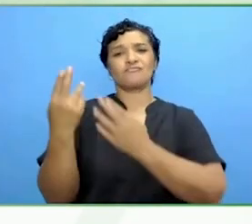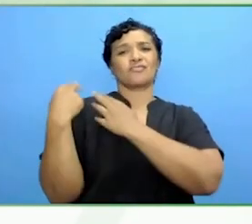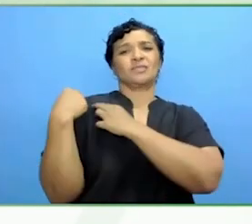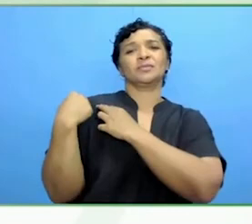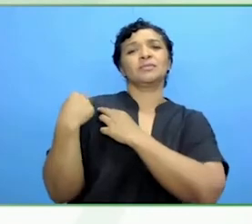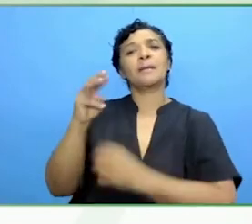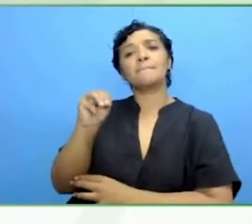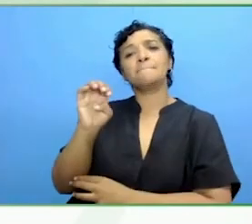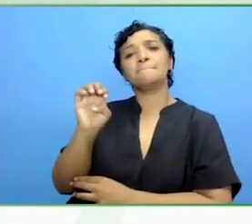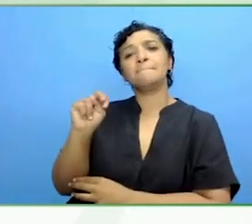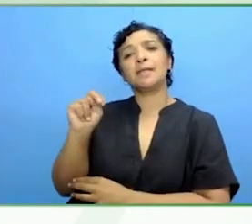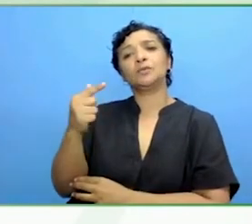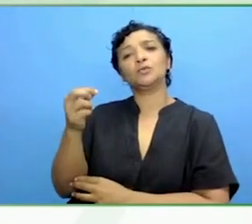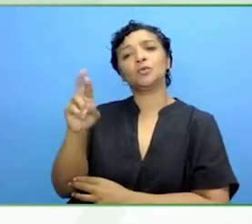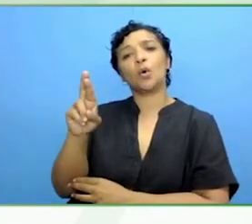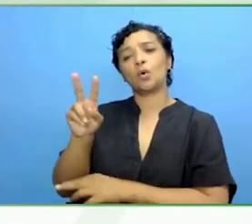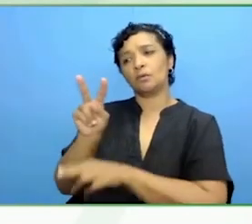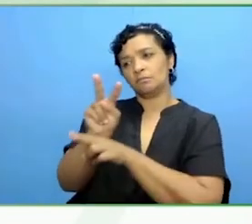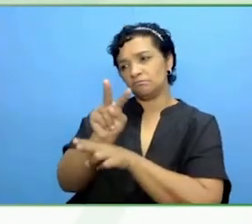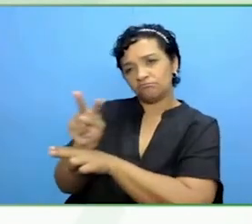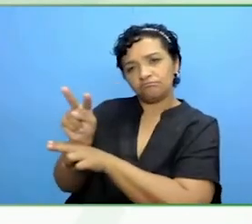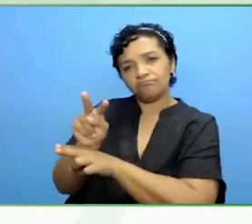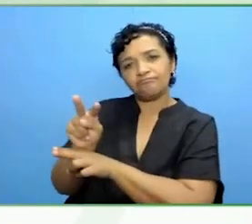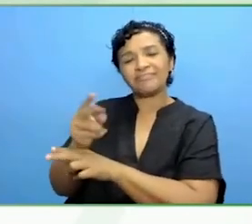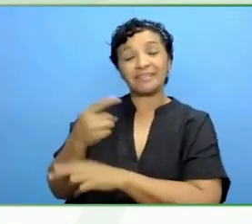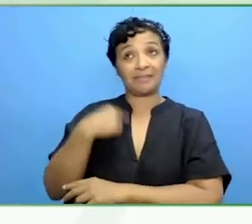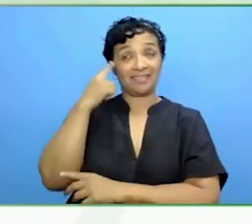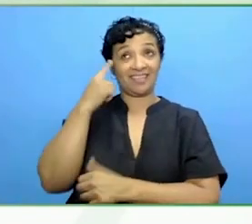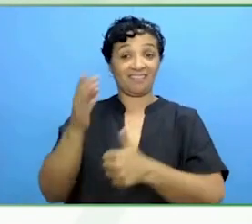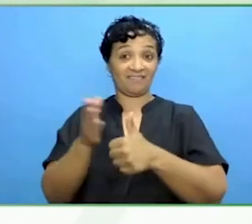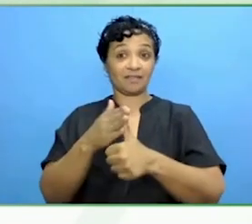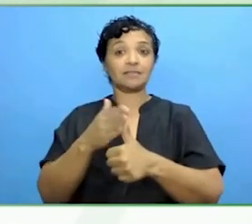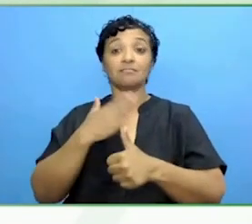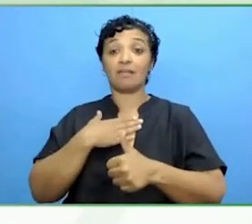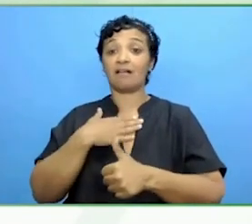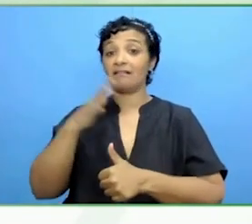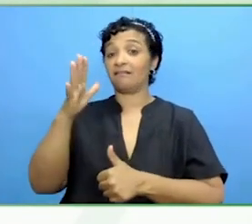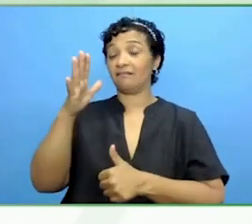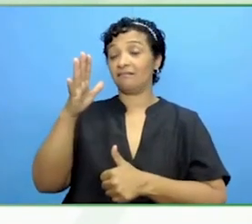two mentors that come to mind for me one was my father and his mantra